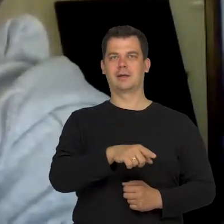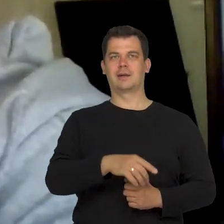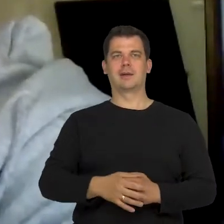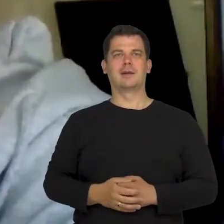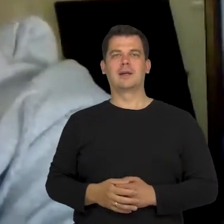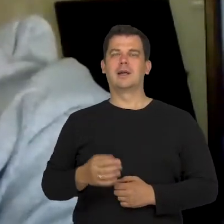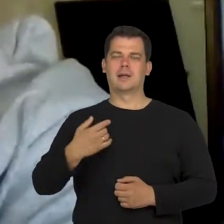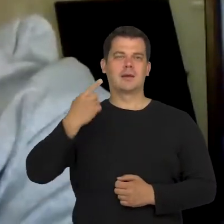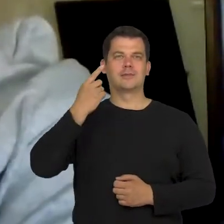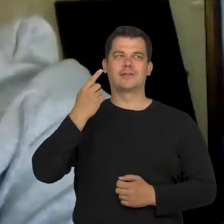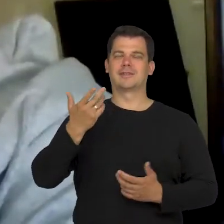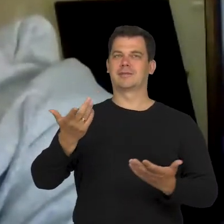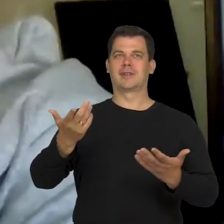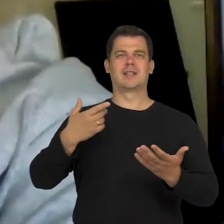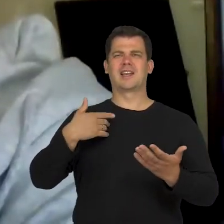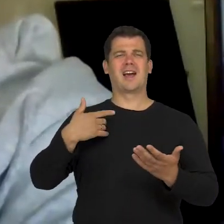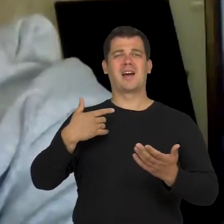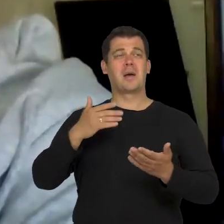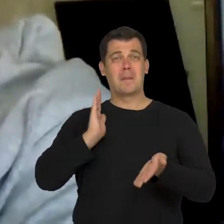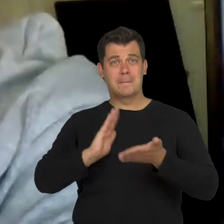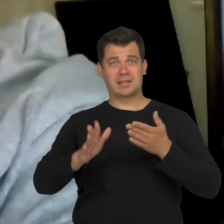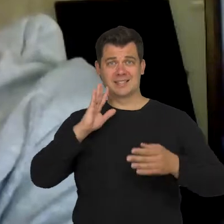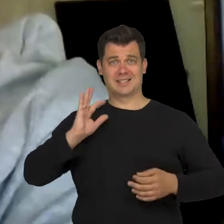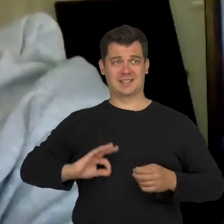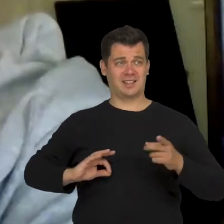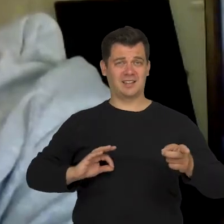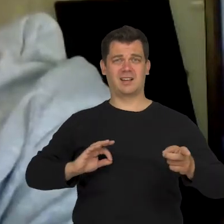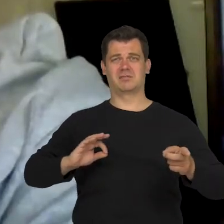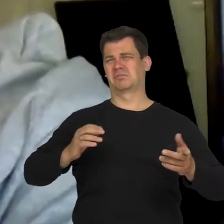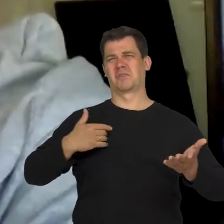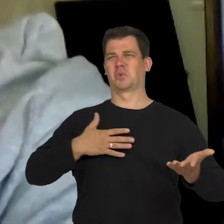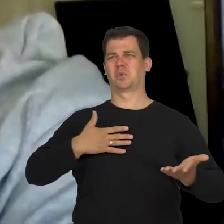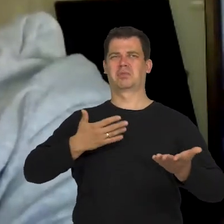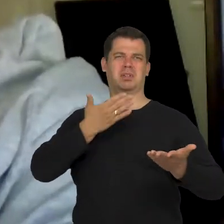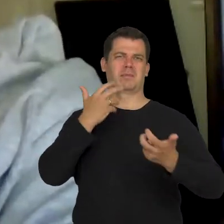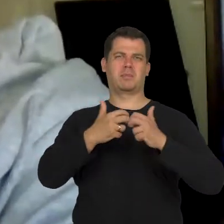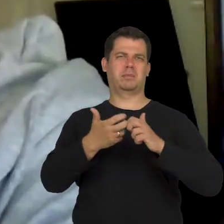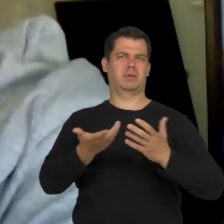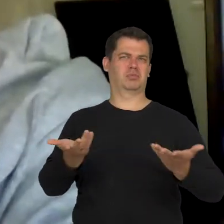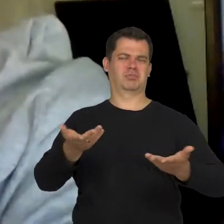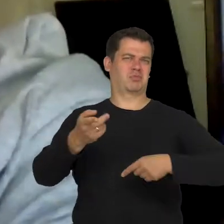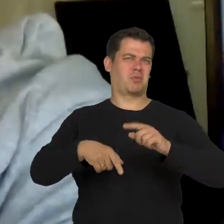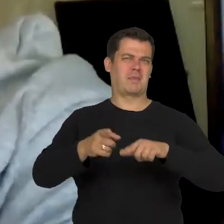I think that I wouldn't be able to see that problem for a long time because, as I said, in these institutions